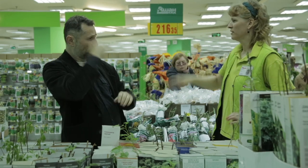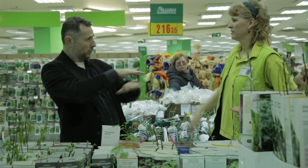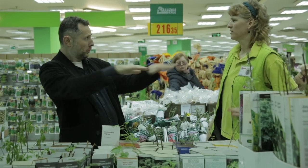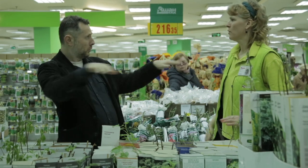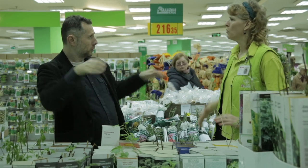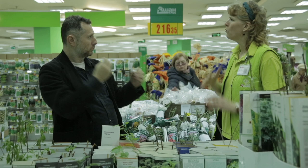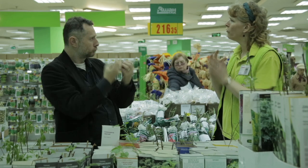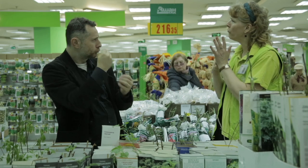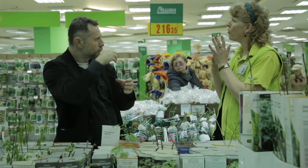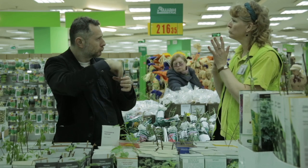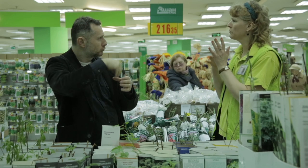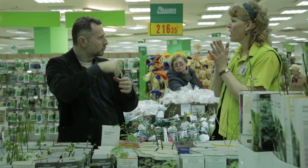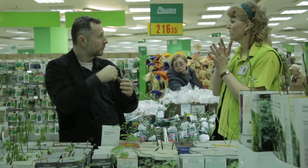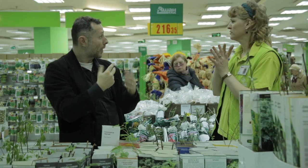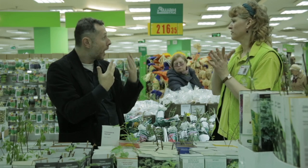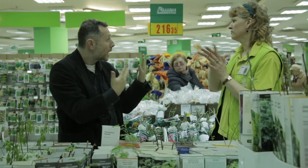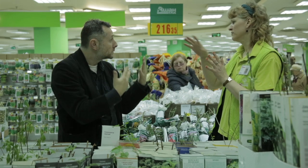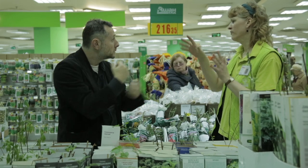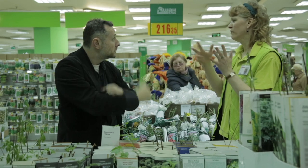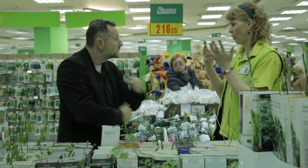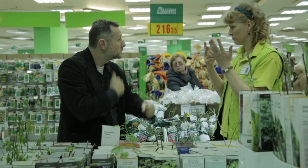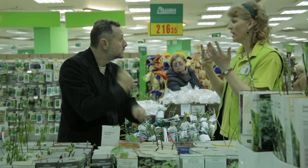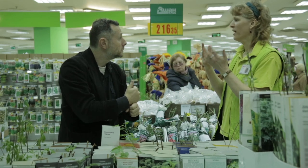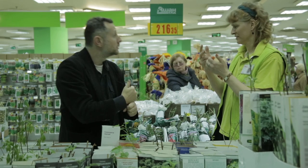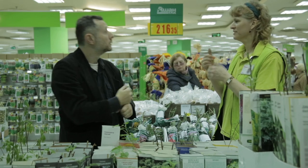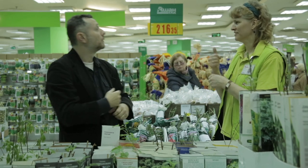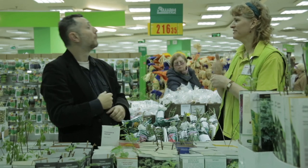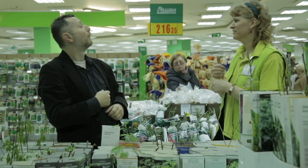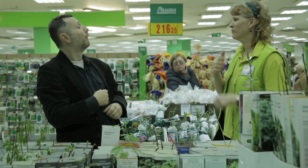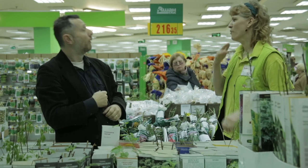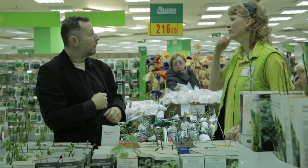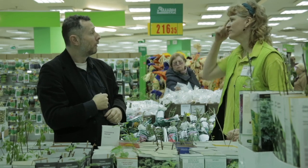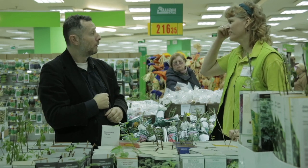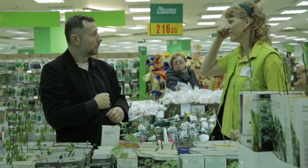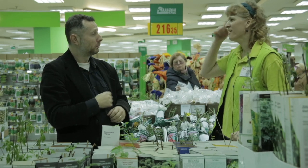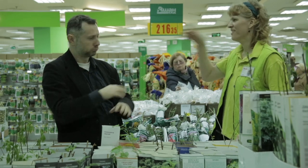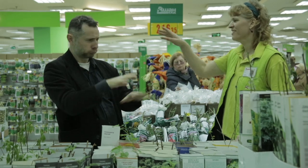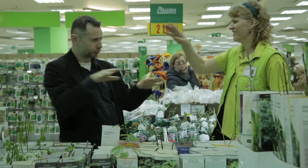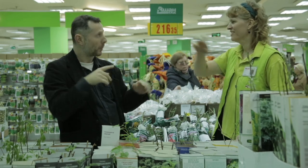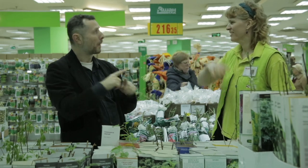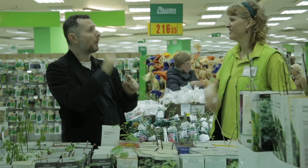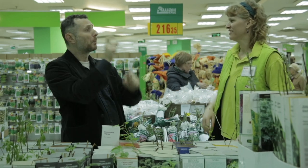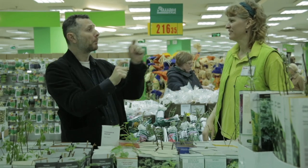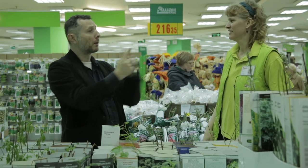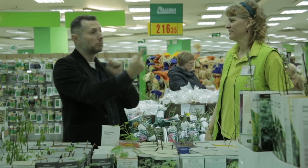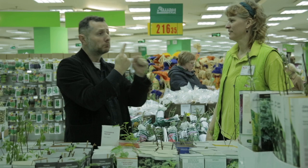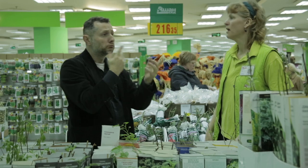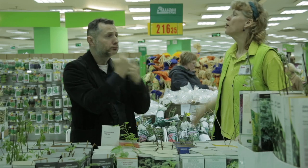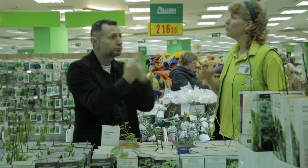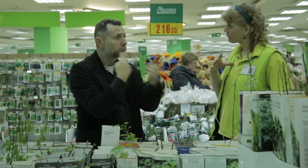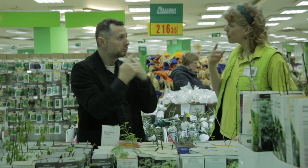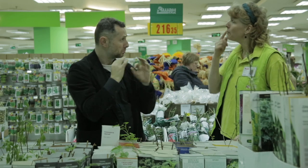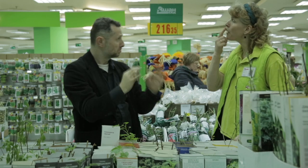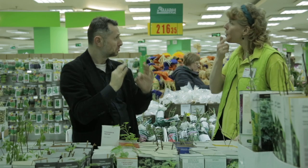so on. I have worked here for 8 years. Arkady: You’ve worked here for 8 years? Florist: Yes. Arkady: Are you able to communicate with customers?